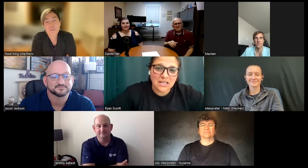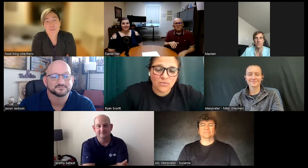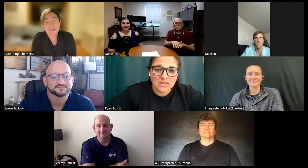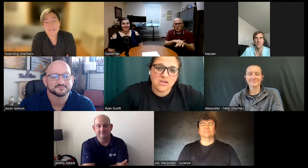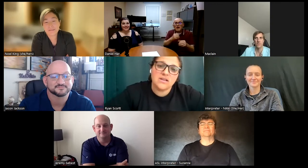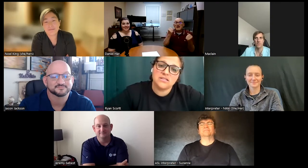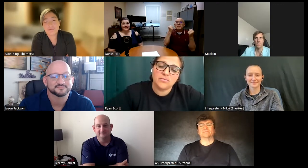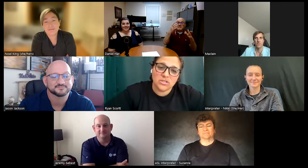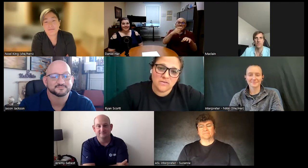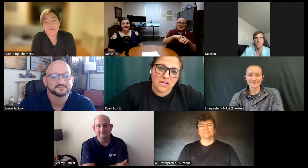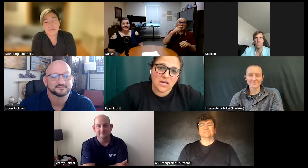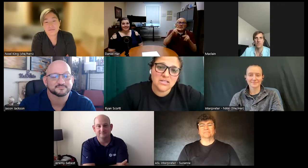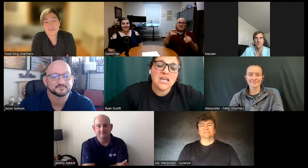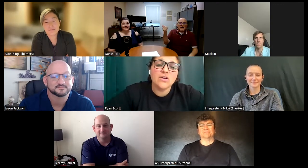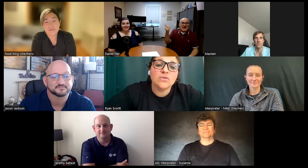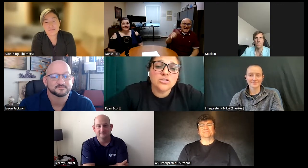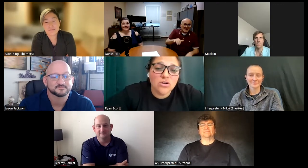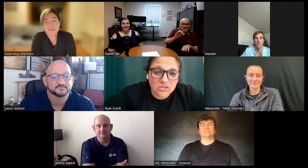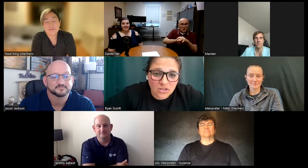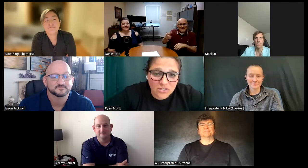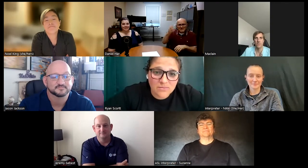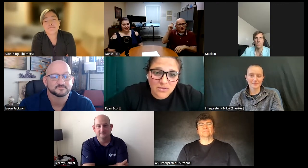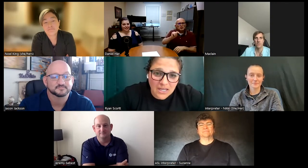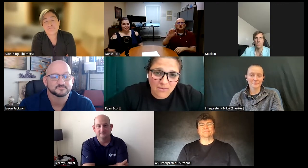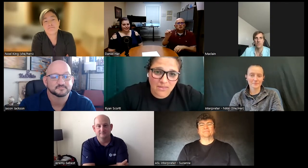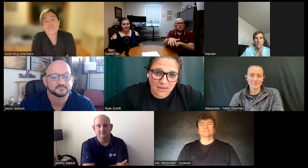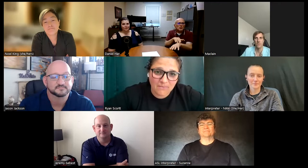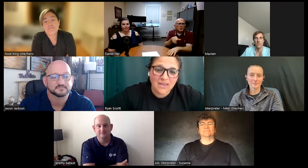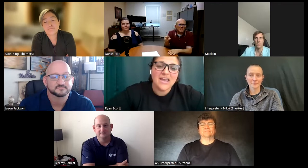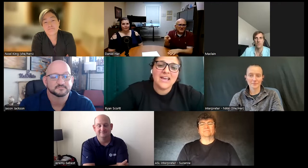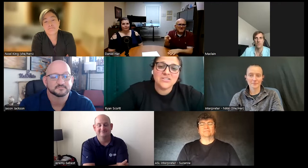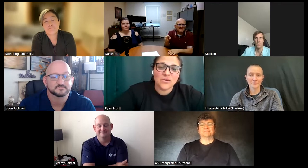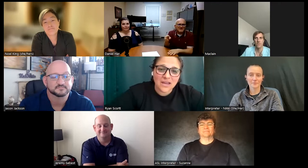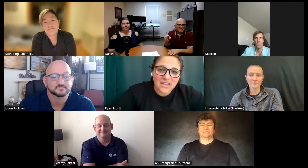with their his pointer fingers it was so slow to communicate with him and so then